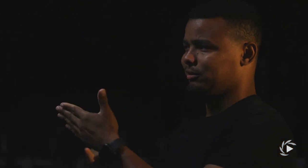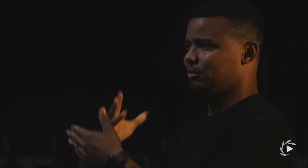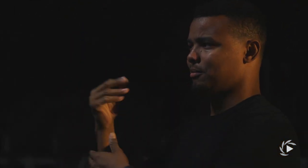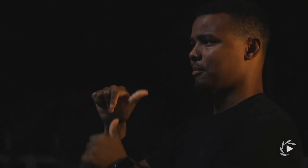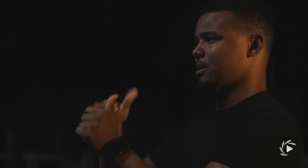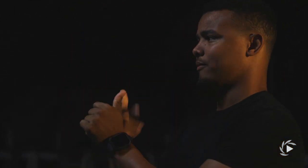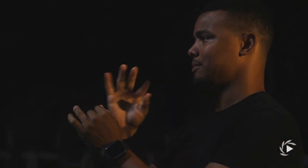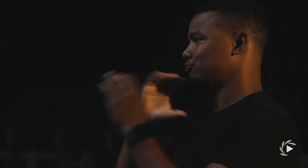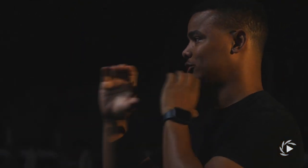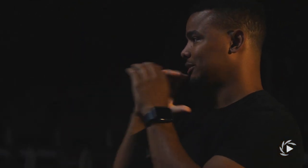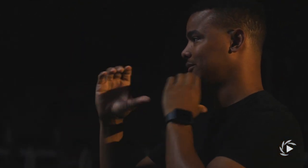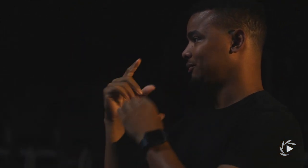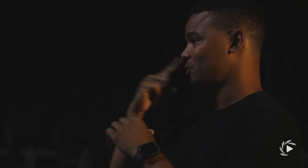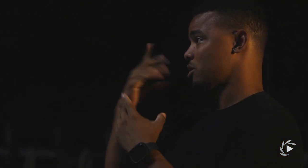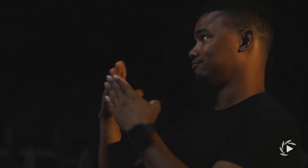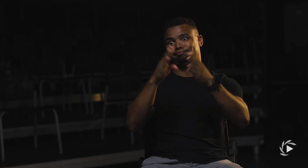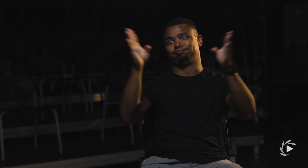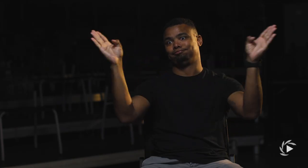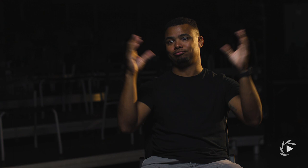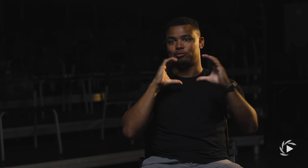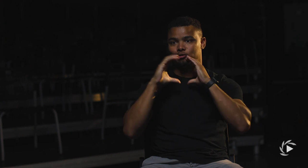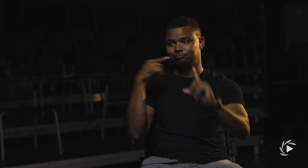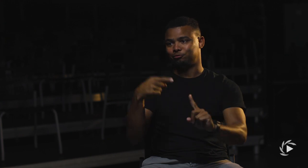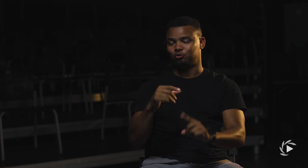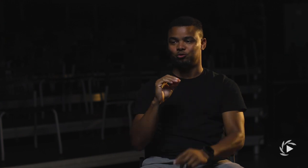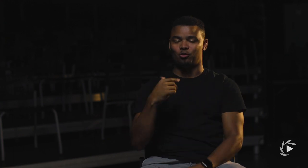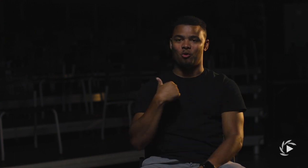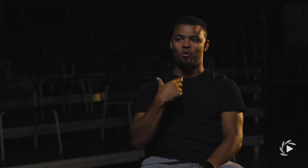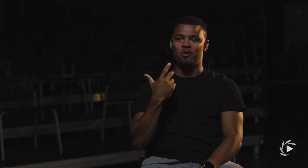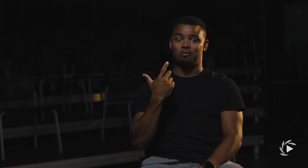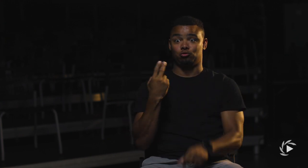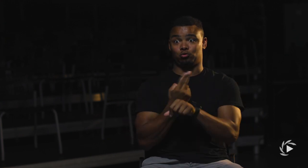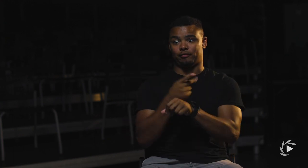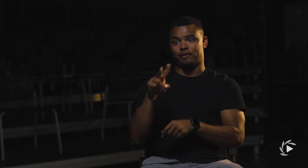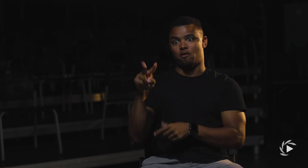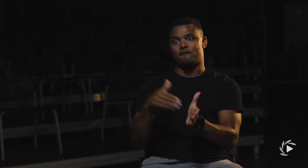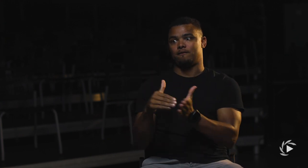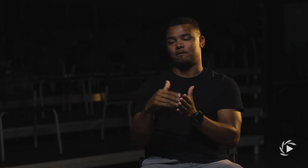And it's open to everyone. Anyone can really understand it.